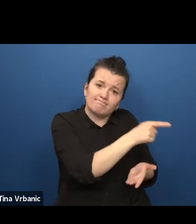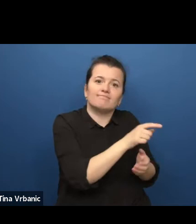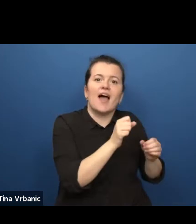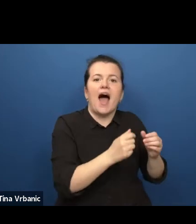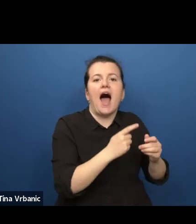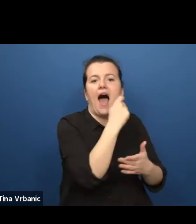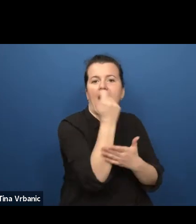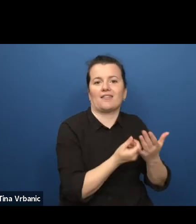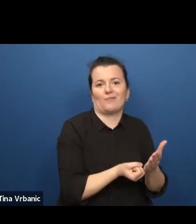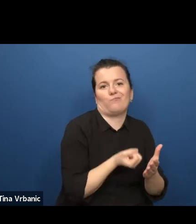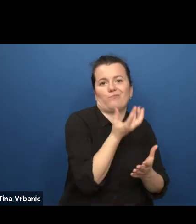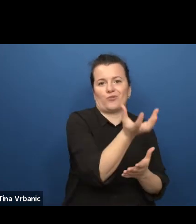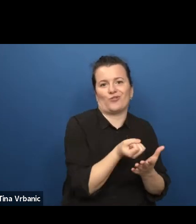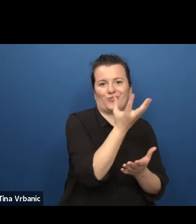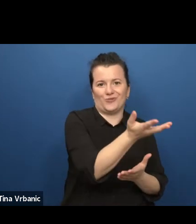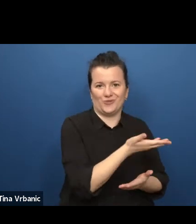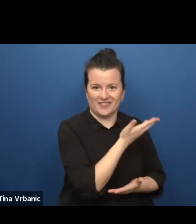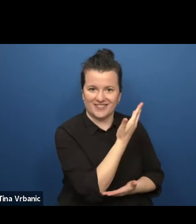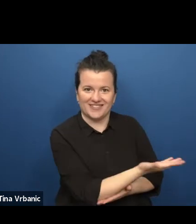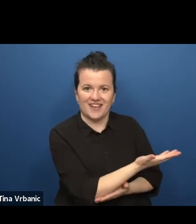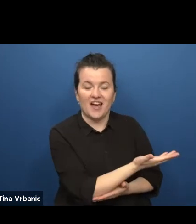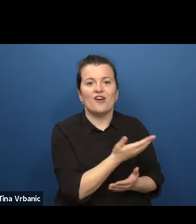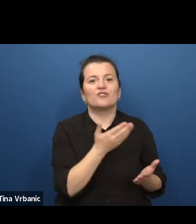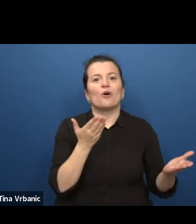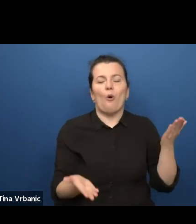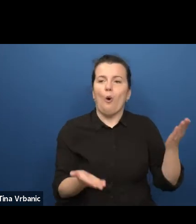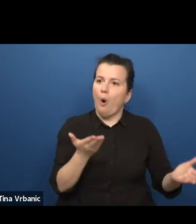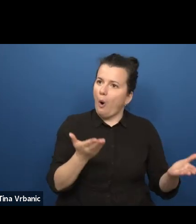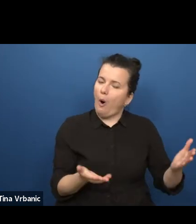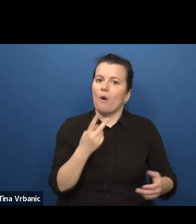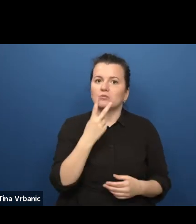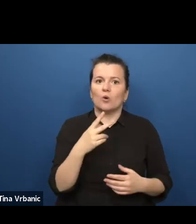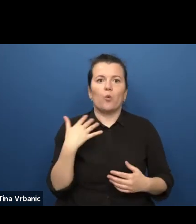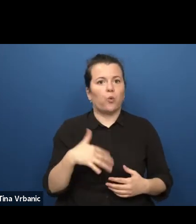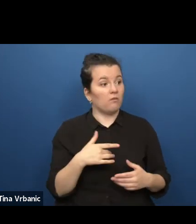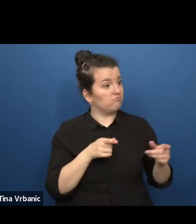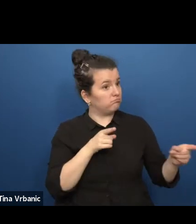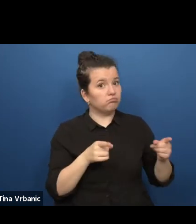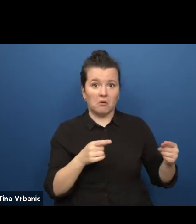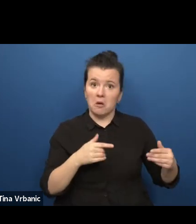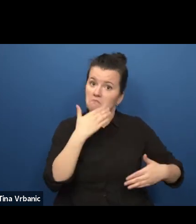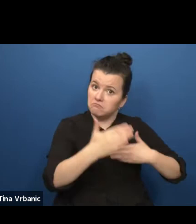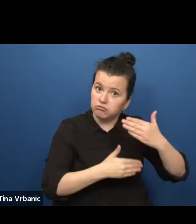started the development of creating high quality repertoire for the classrooms.